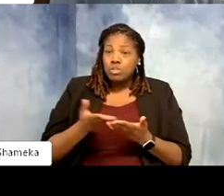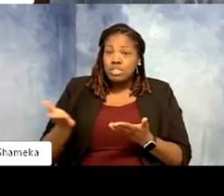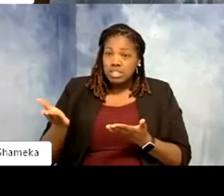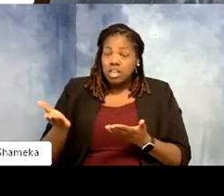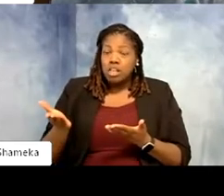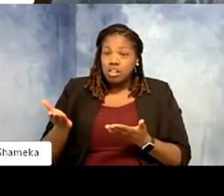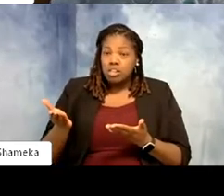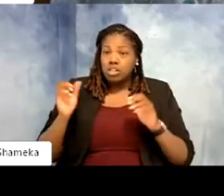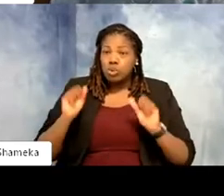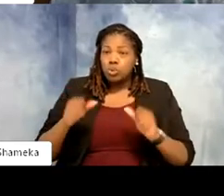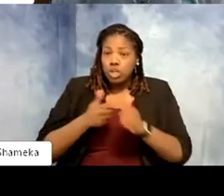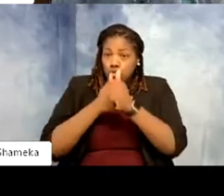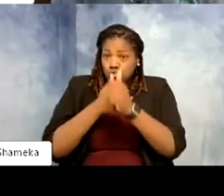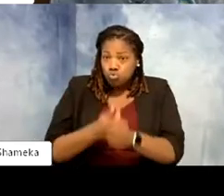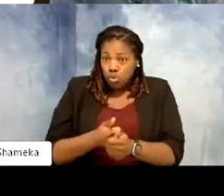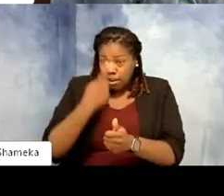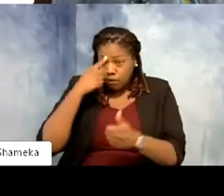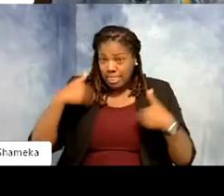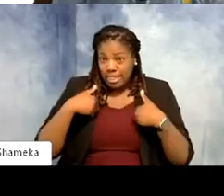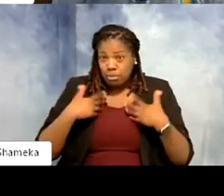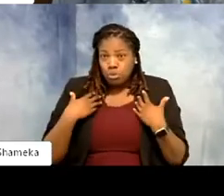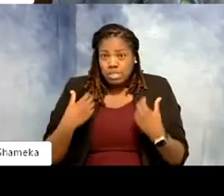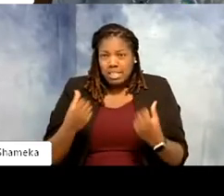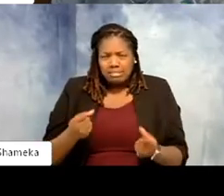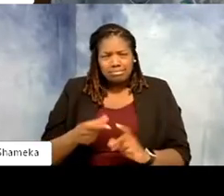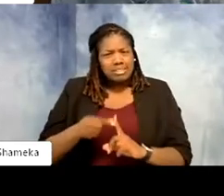keep on track of for an animal's health, especially a young chick like that, is weight.